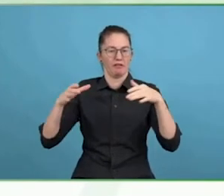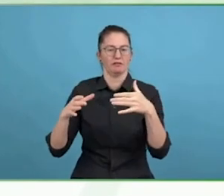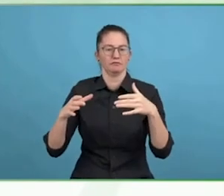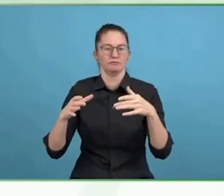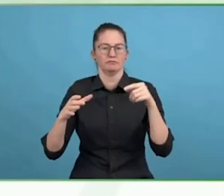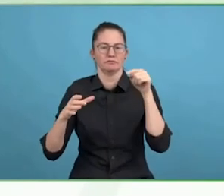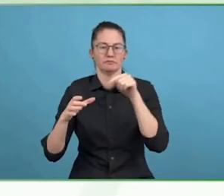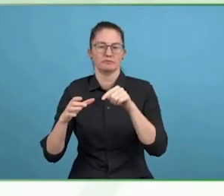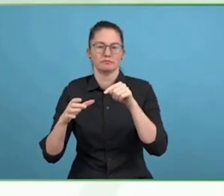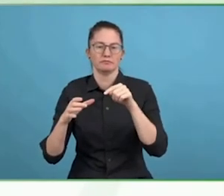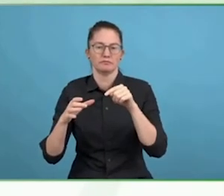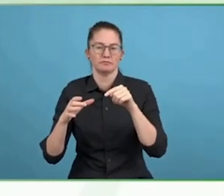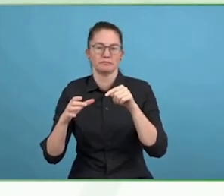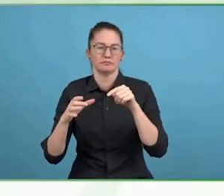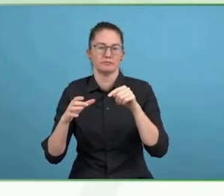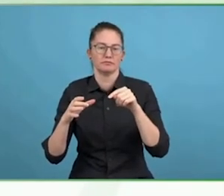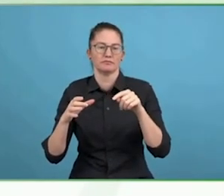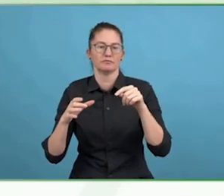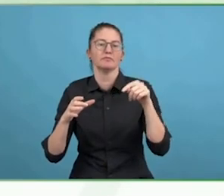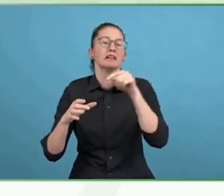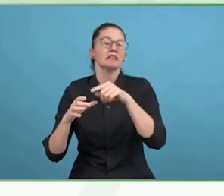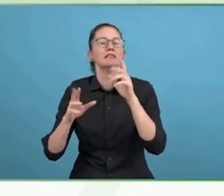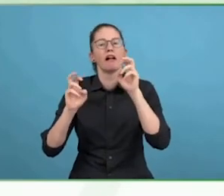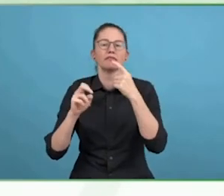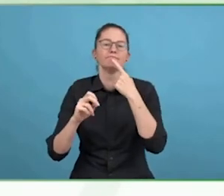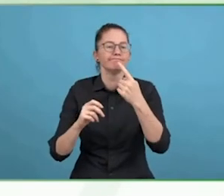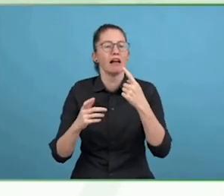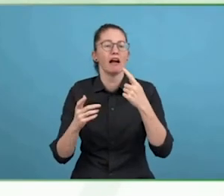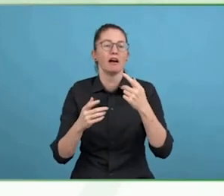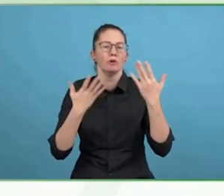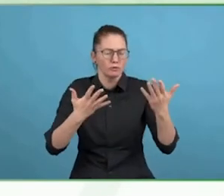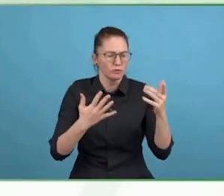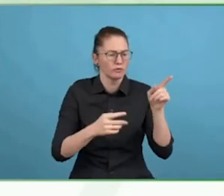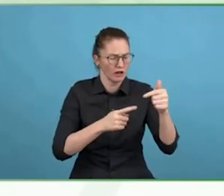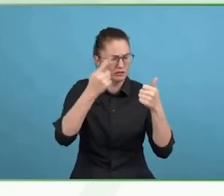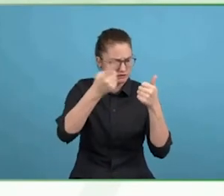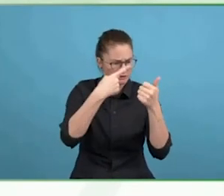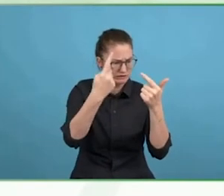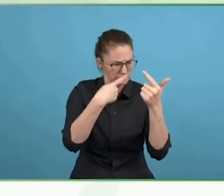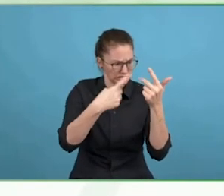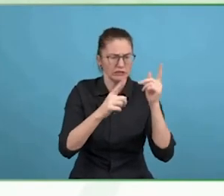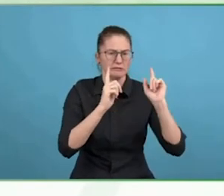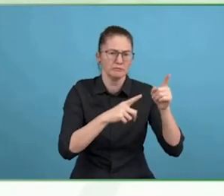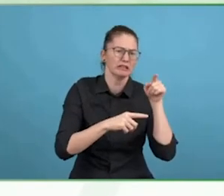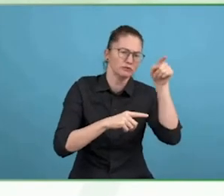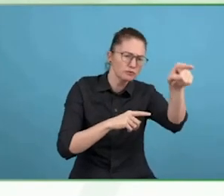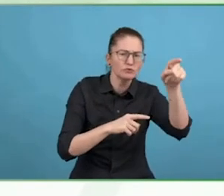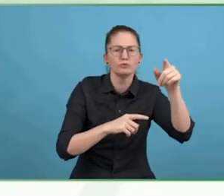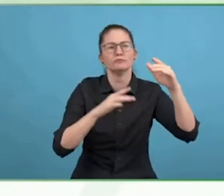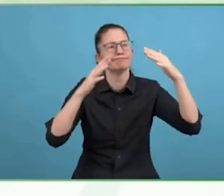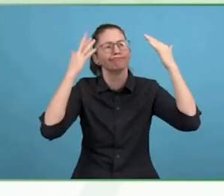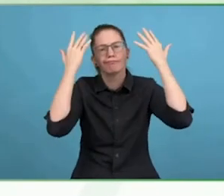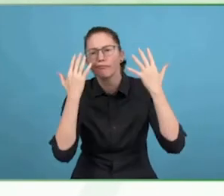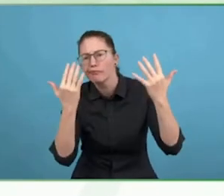information, and then, also, I need to, from an agency perspective, to